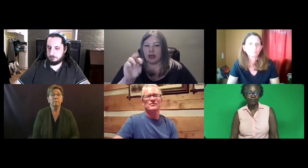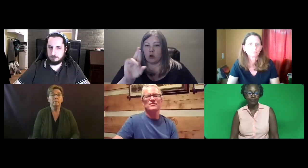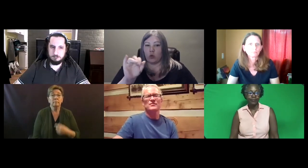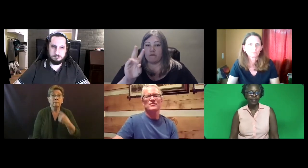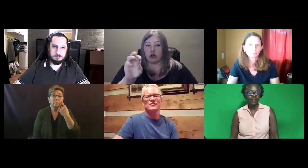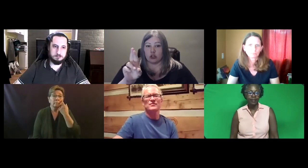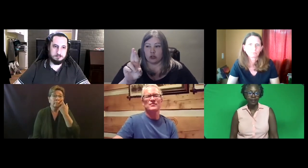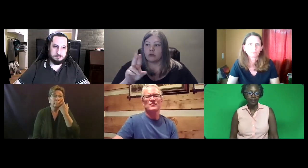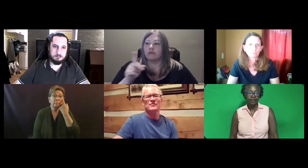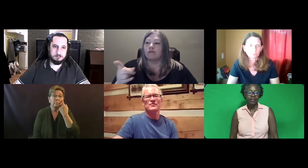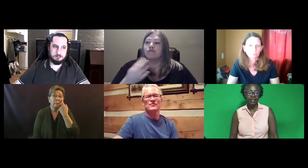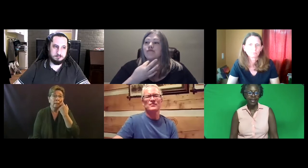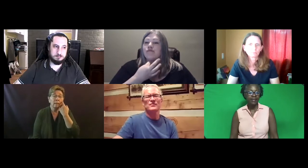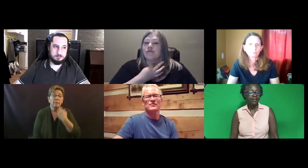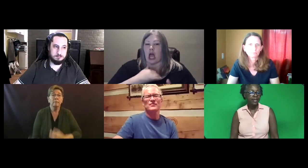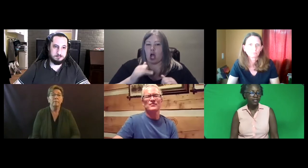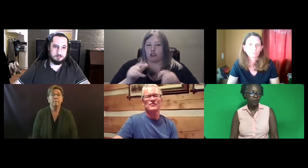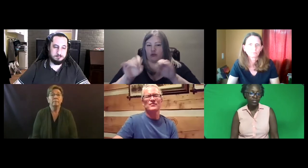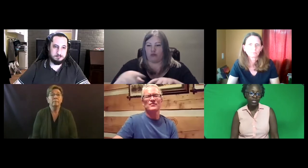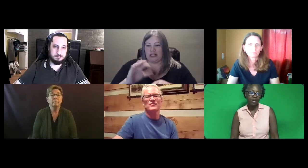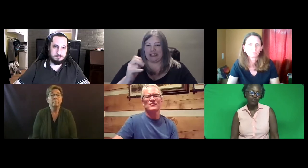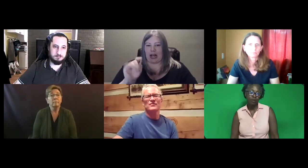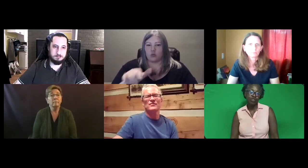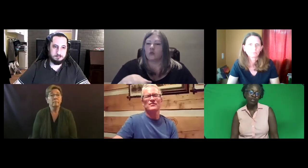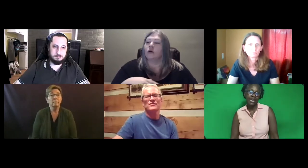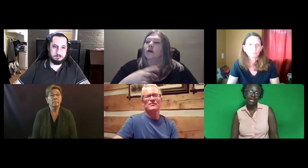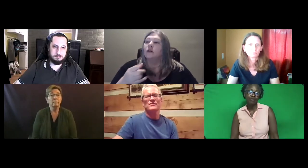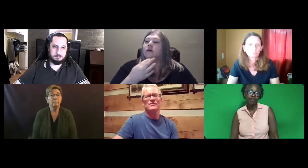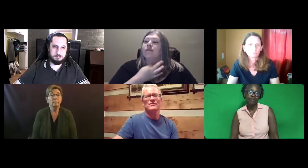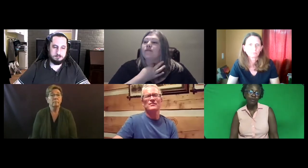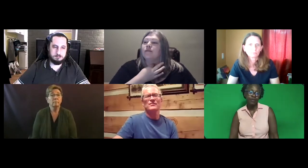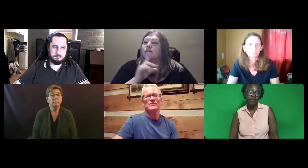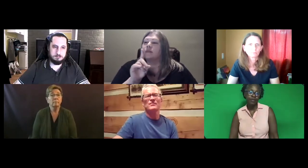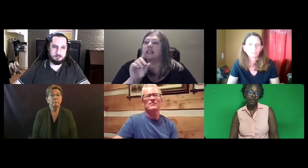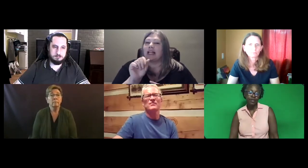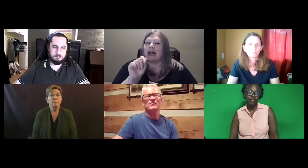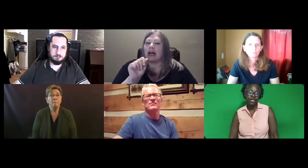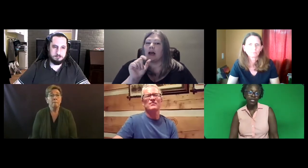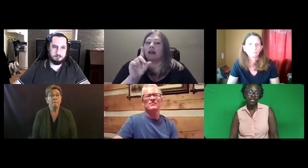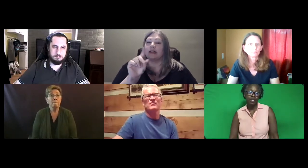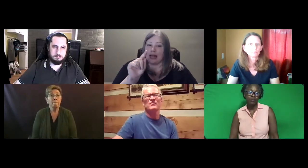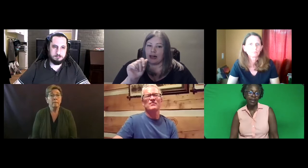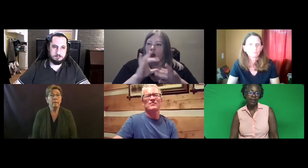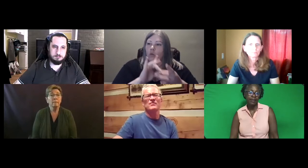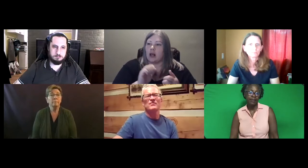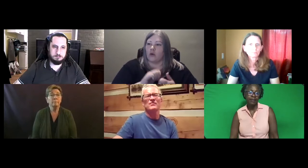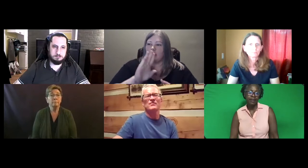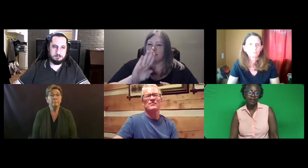Katie: The next question comes from Treean River in the Q&A.